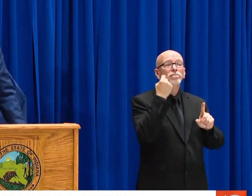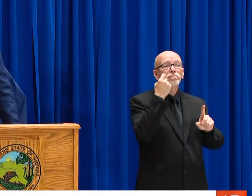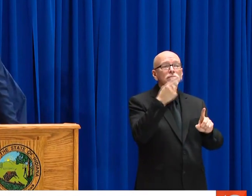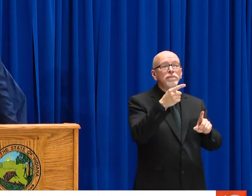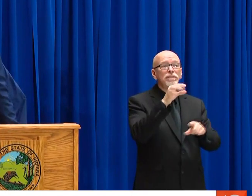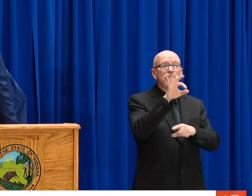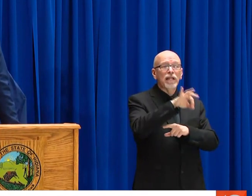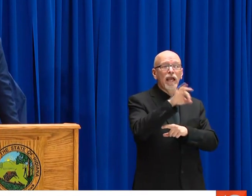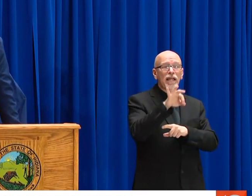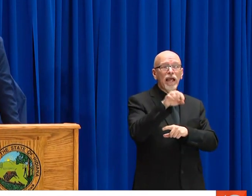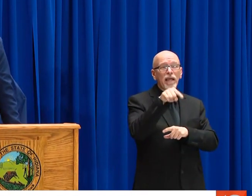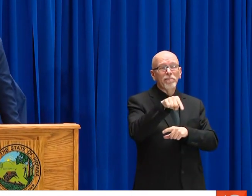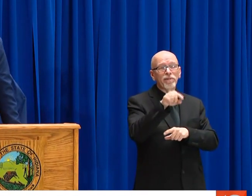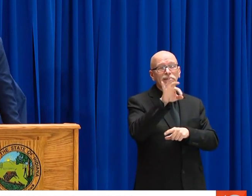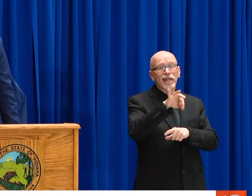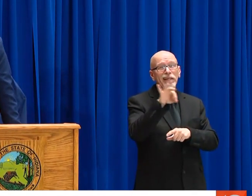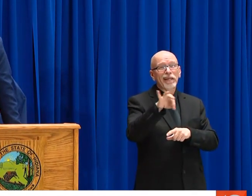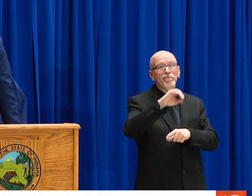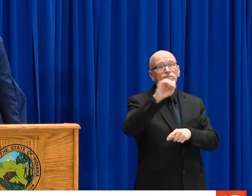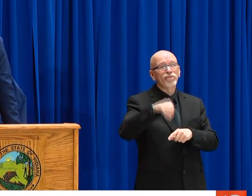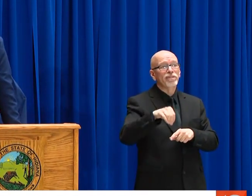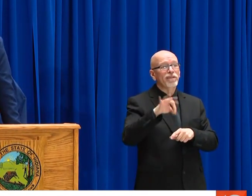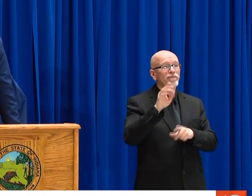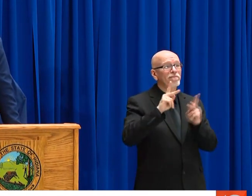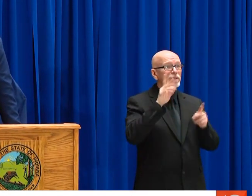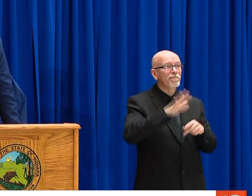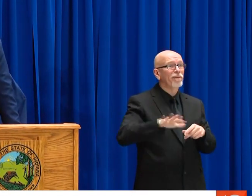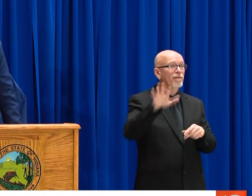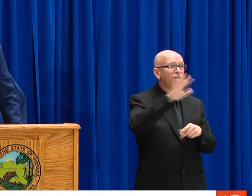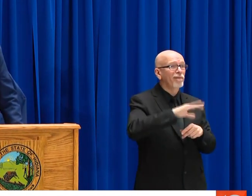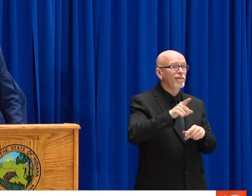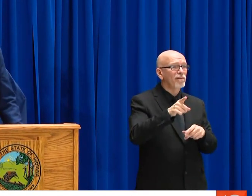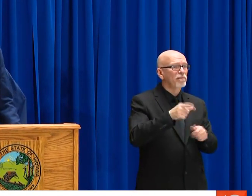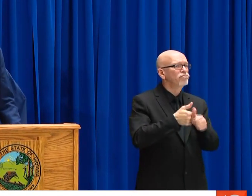WE'VE GOT THE TIME TO DO IT. AND THAT -- WE'RE APPEALING --